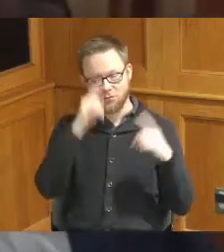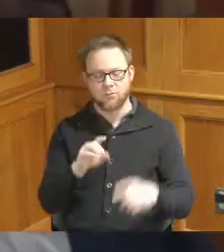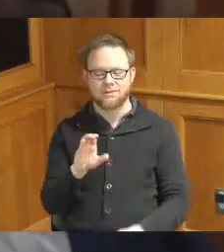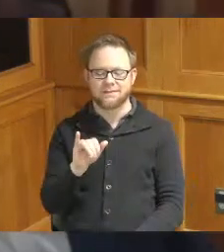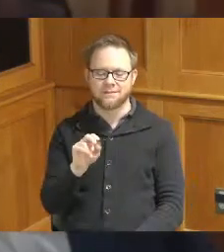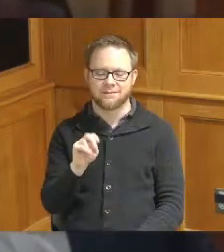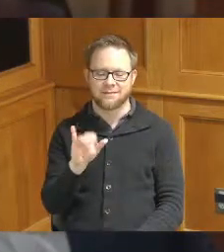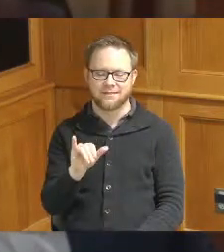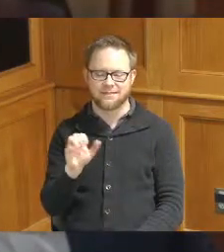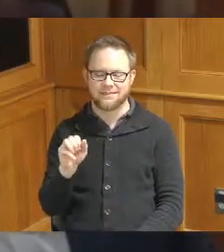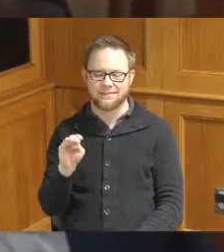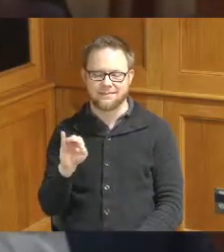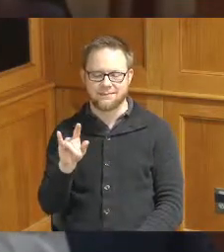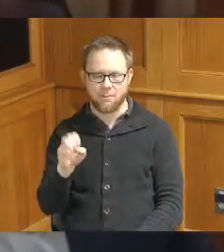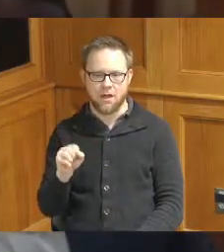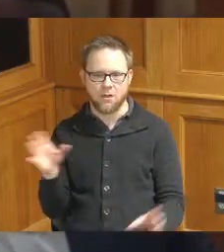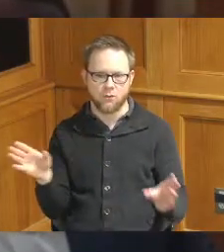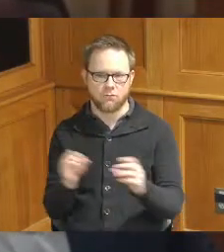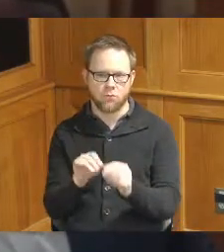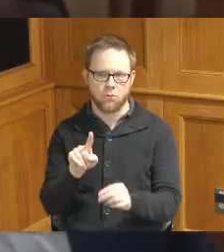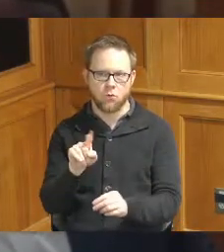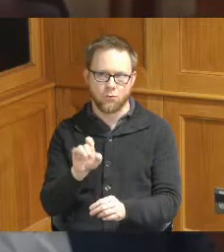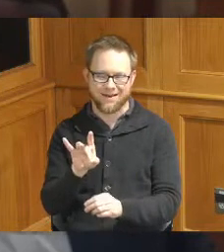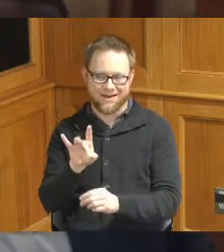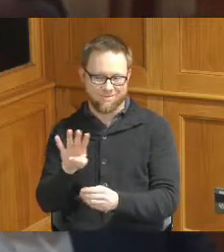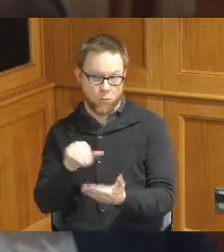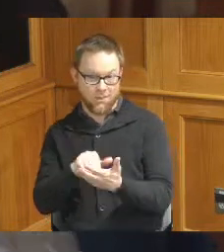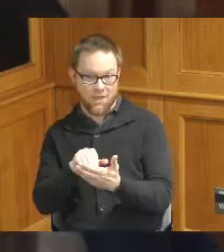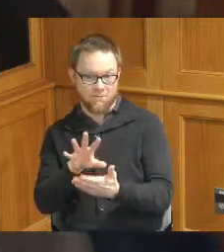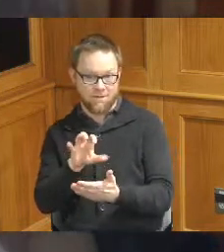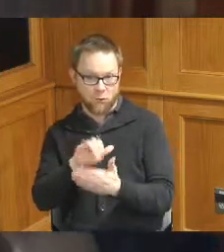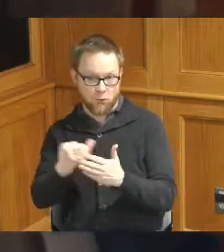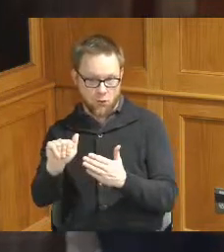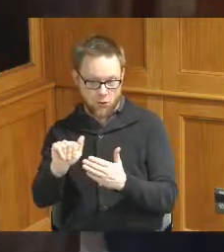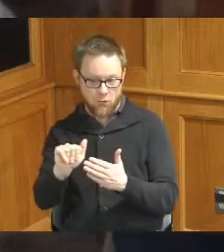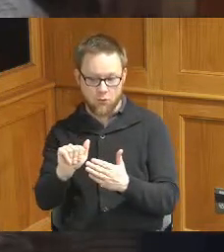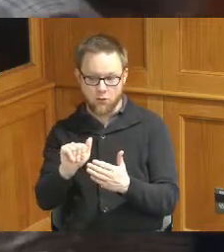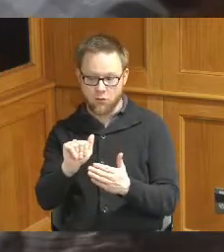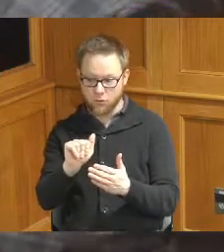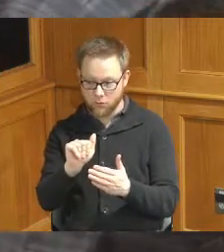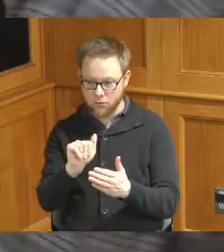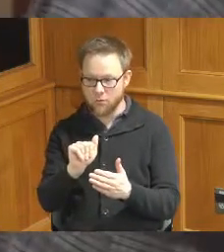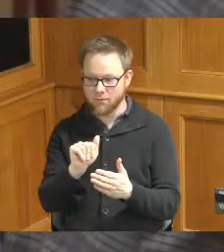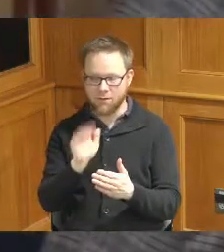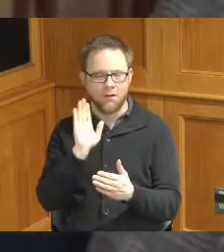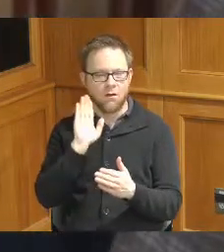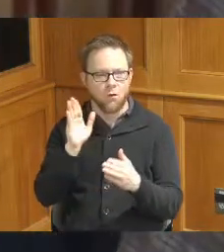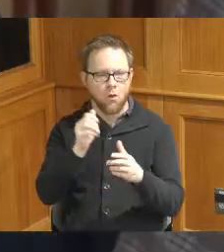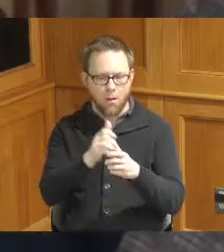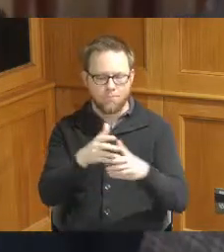in the amount of 140 184 500 who will since he smiles will expand their existing dental